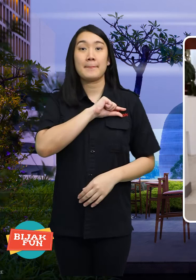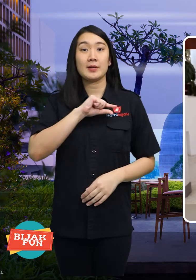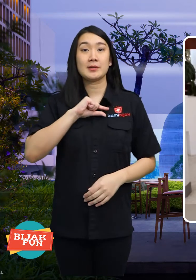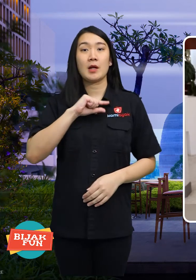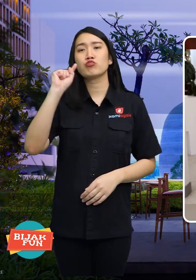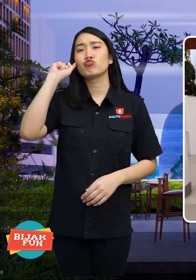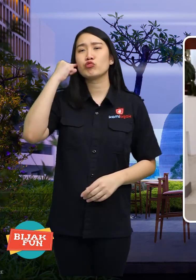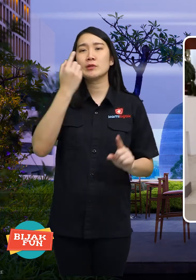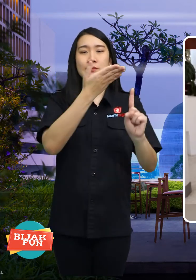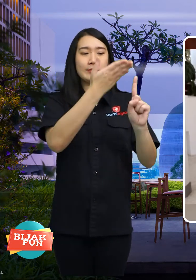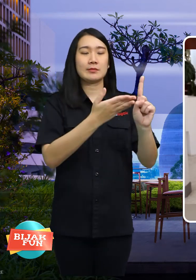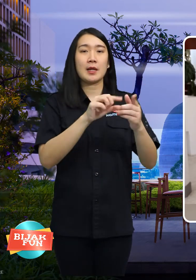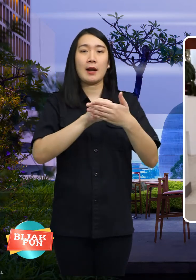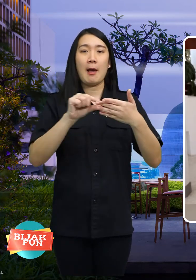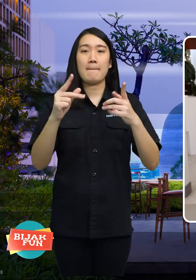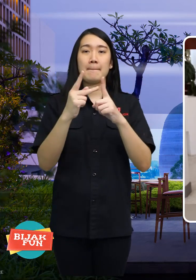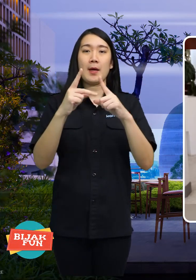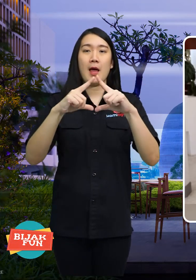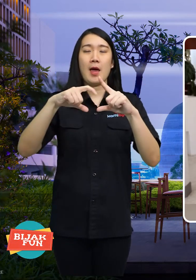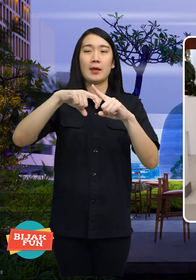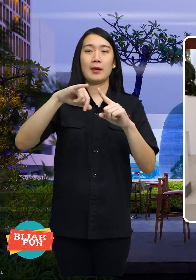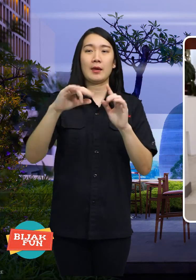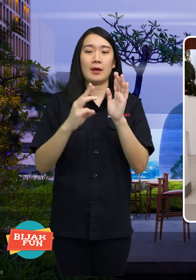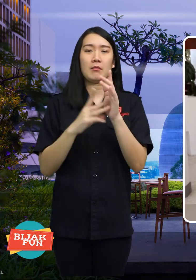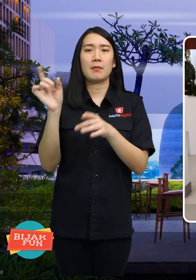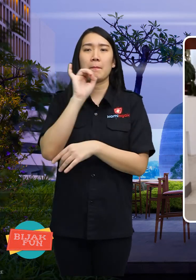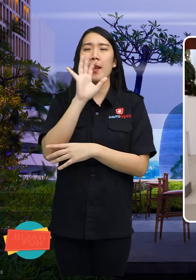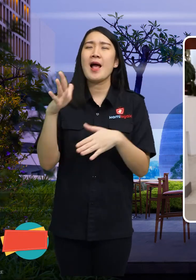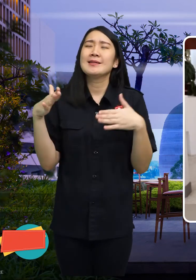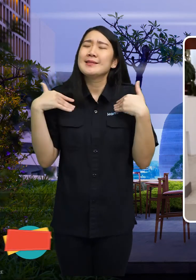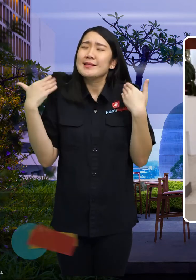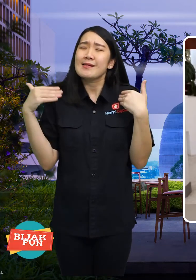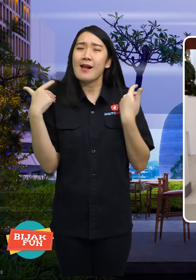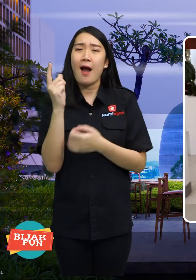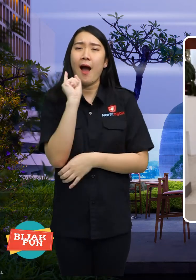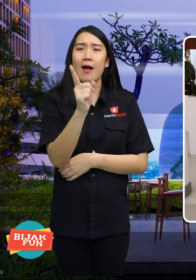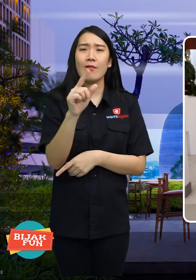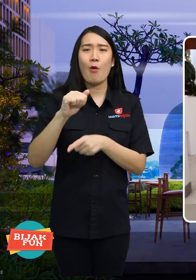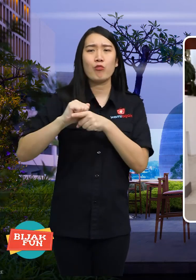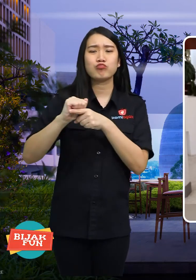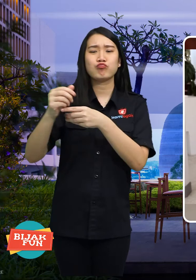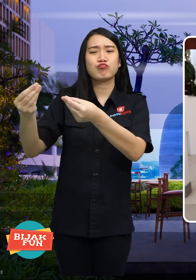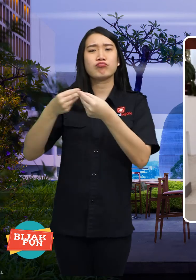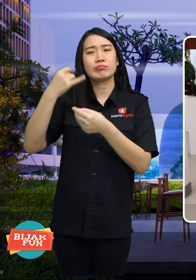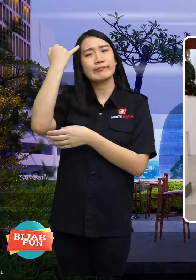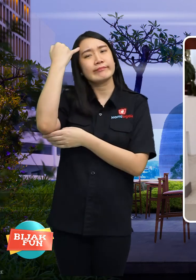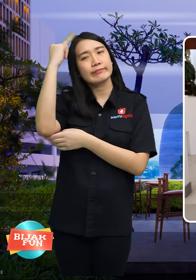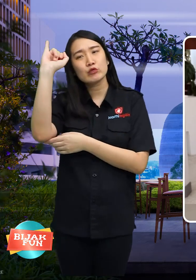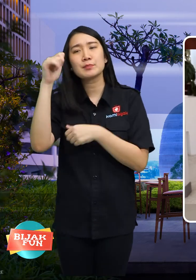The deaf participant named Hakim said that he likes training